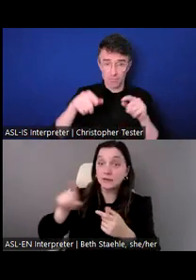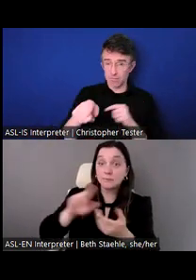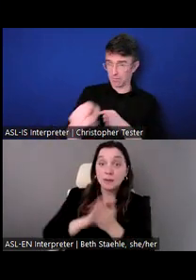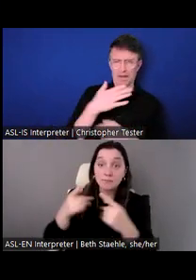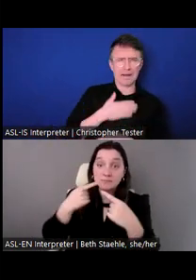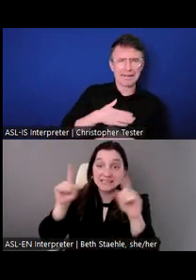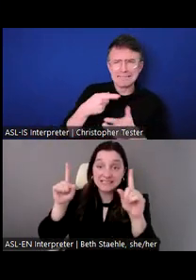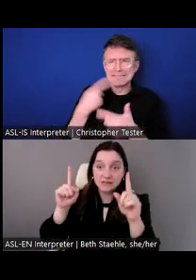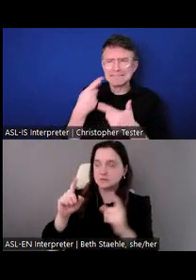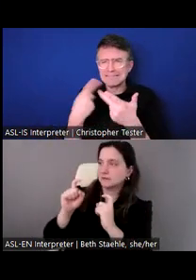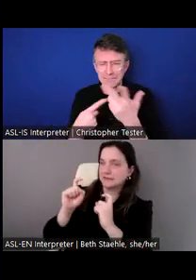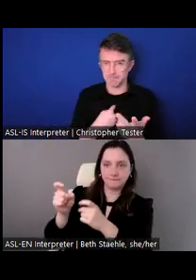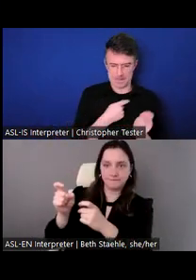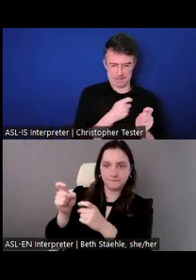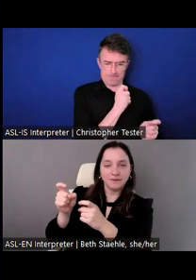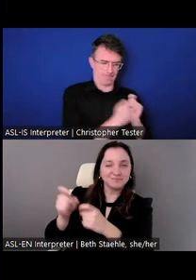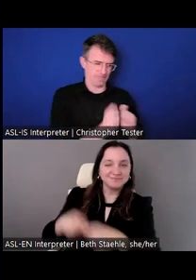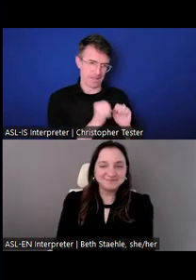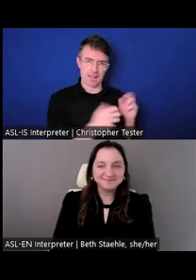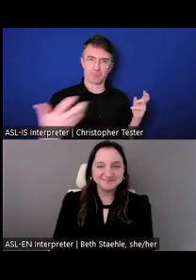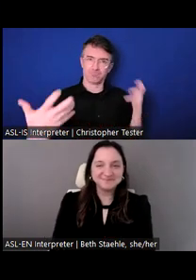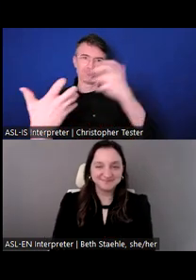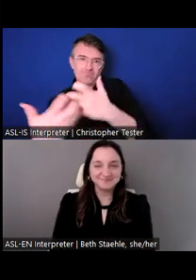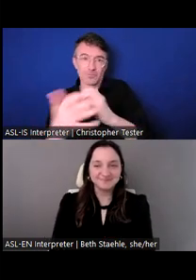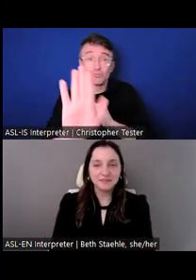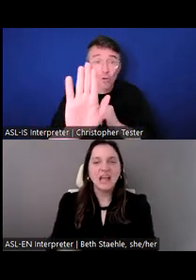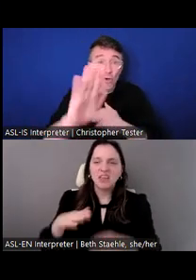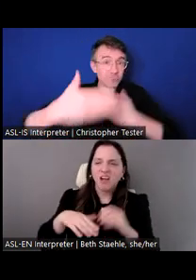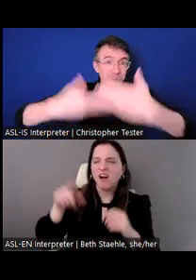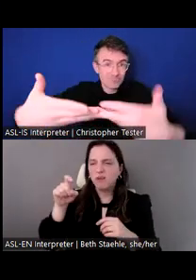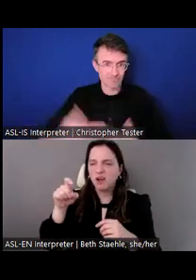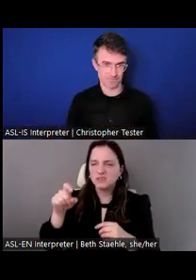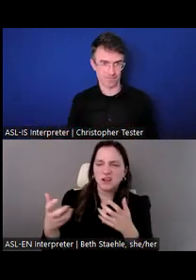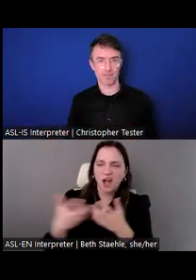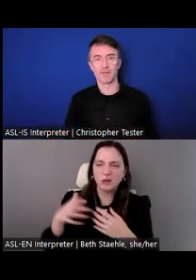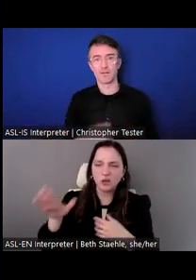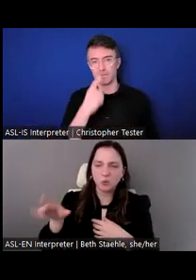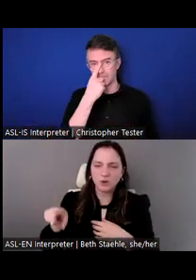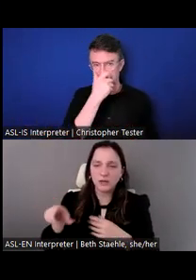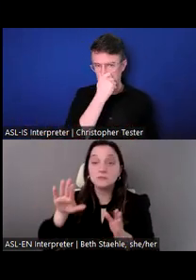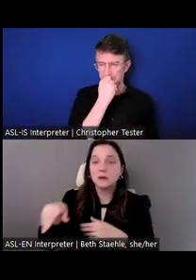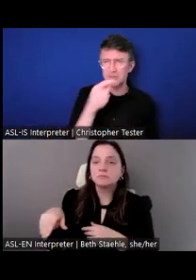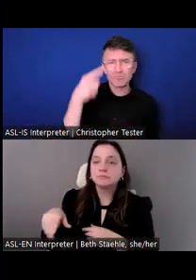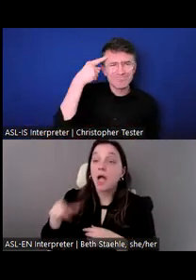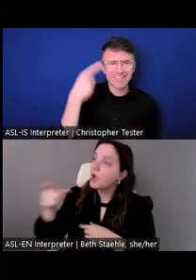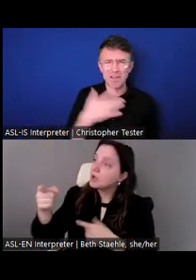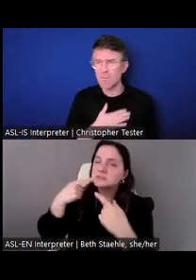our staff is set up for success and continue to have those accommodations for their success.